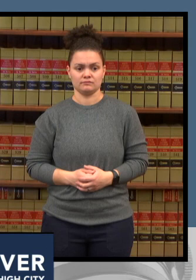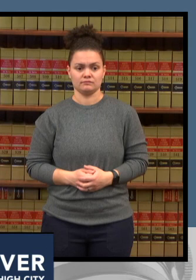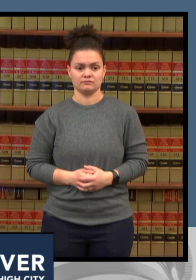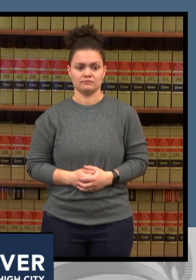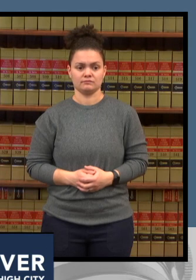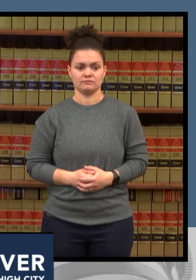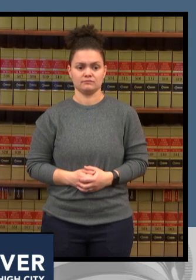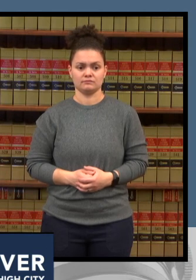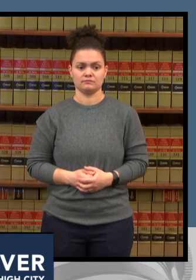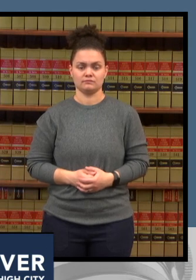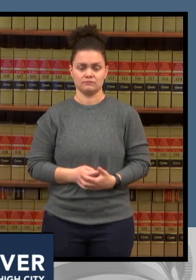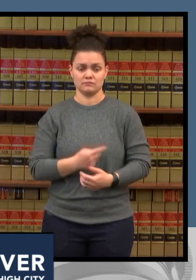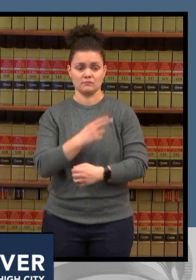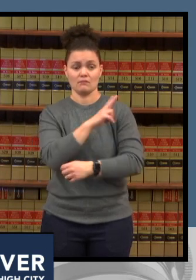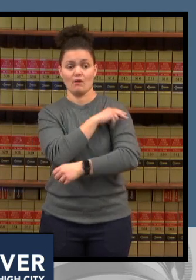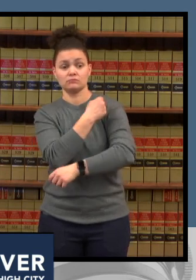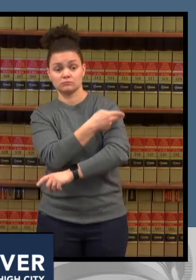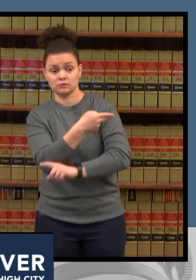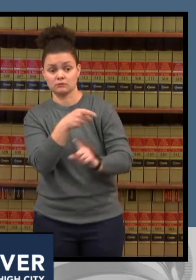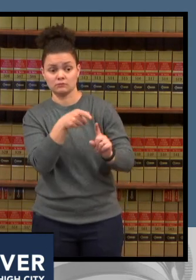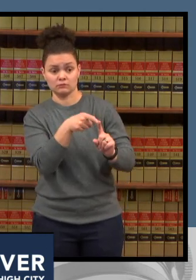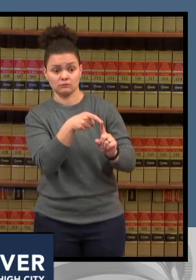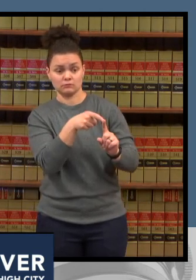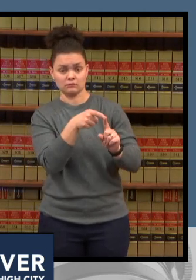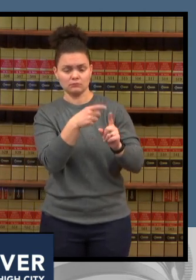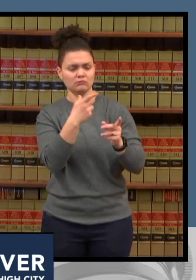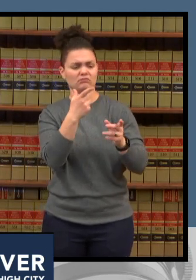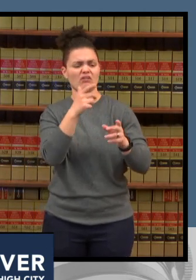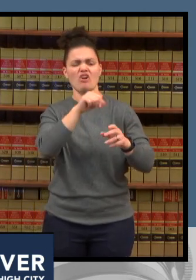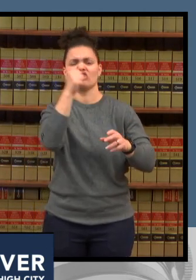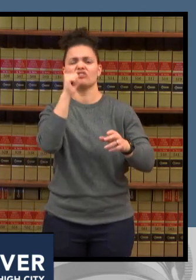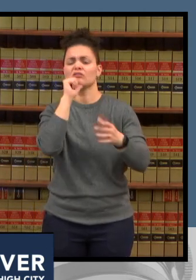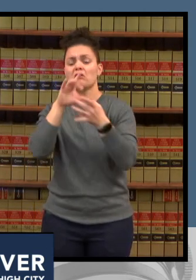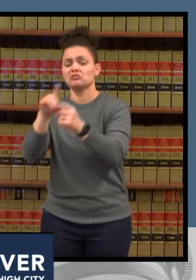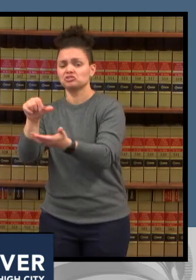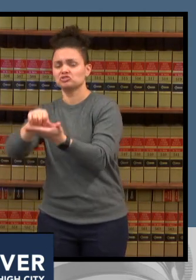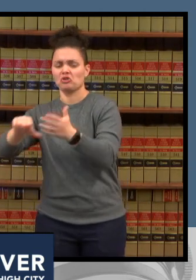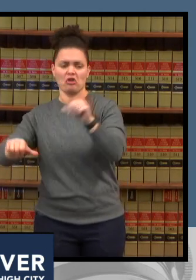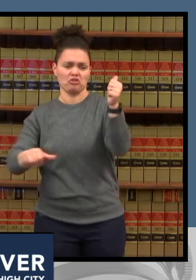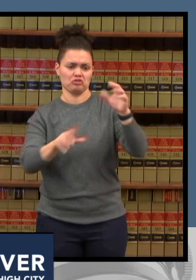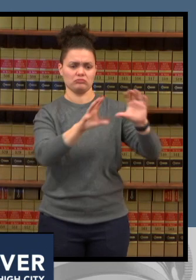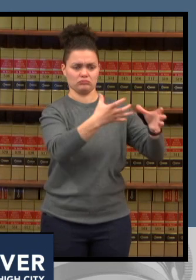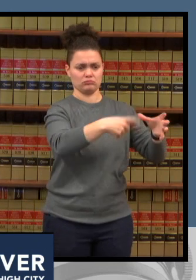it pains us to understand how many surgeries we are putting off and these aren't electives or